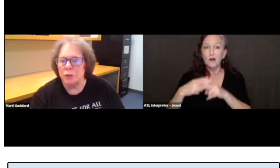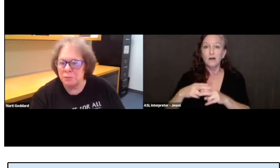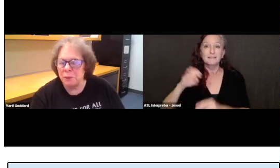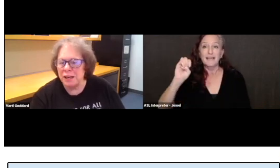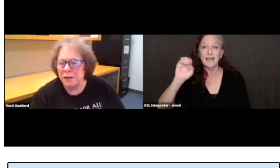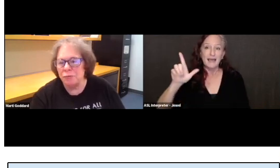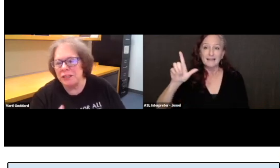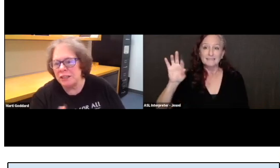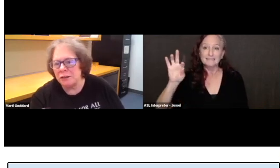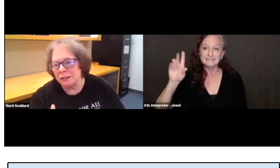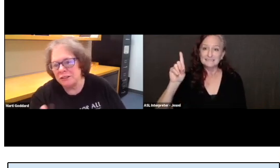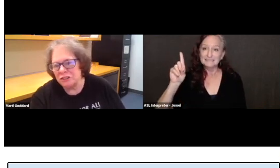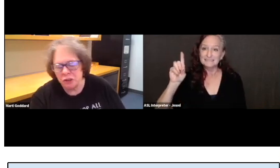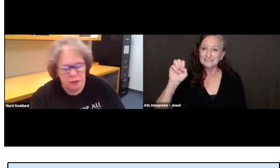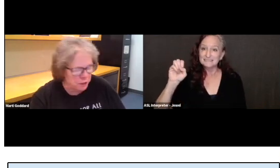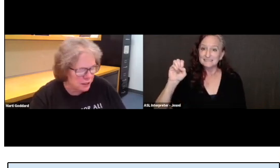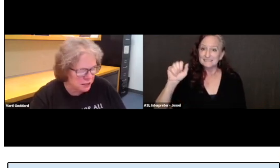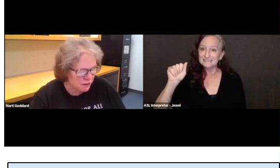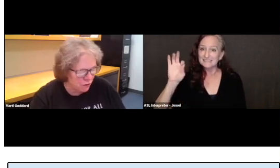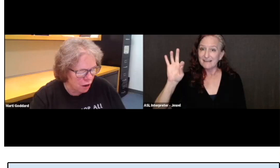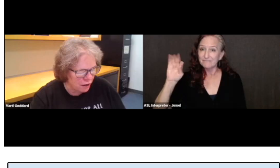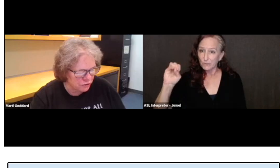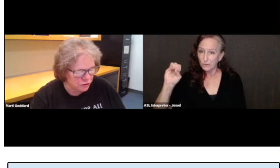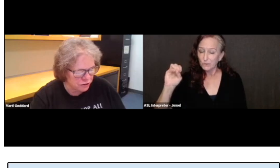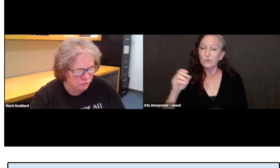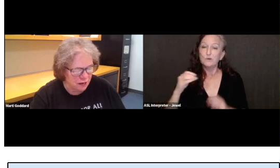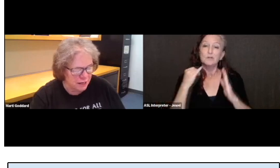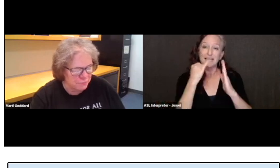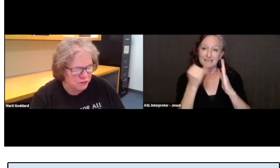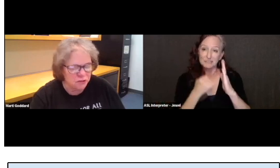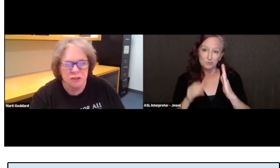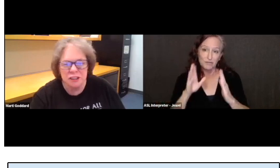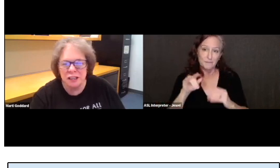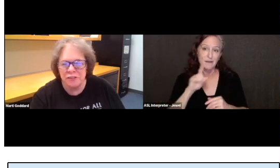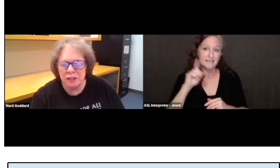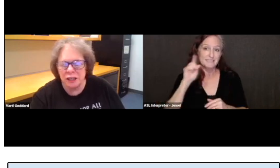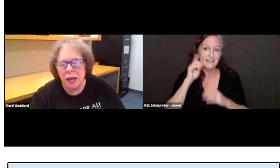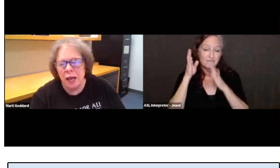written and illustrated by a deaf author. And I absolutely love it.